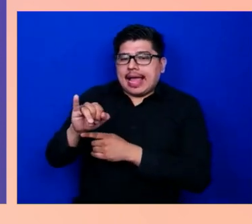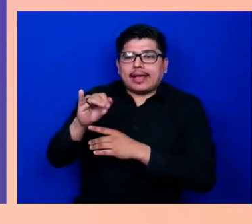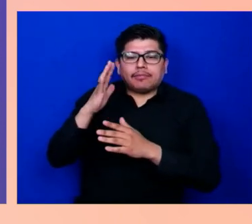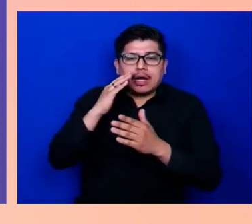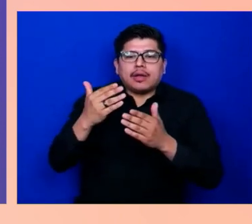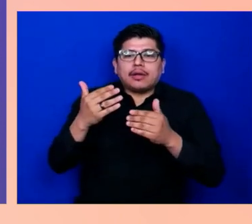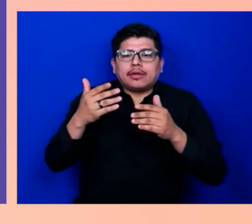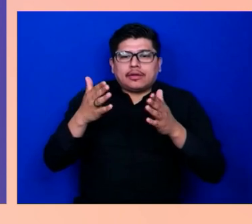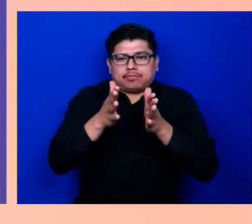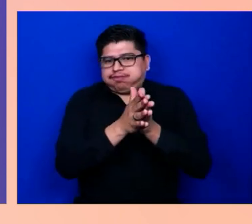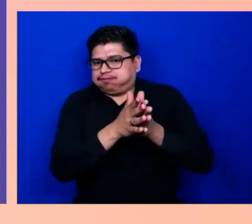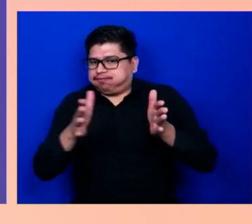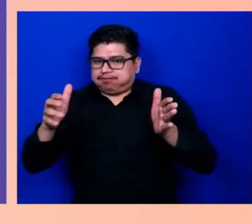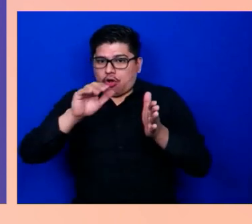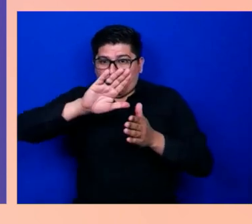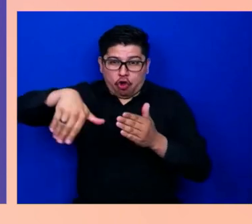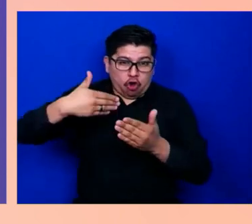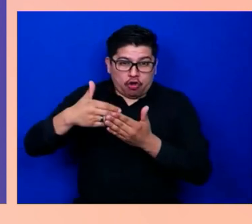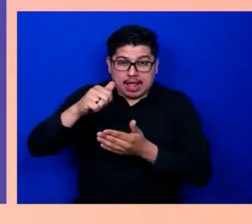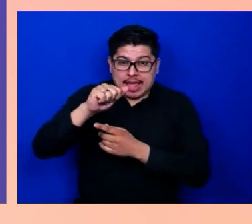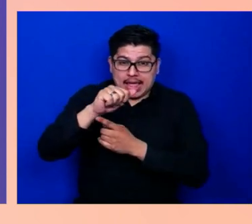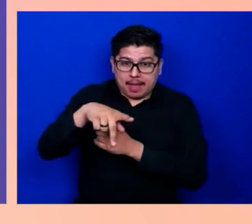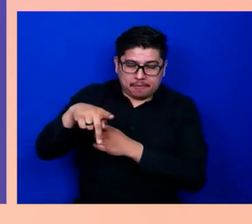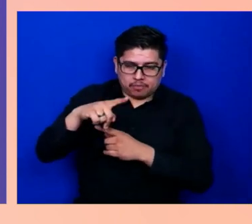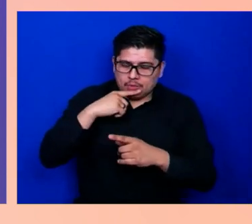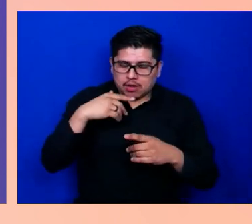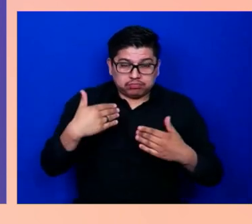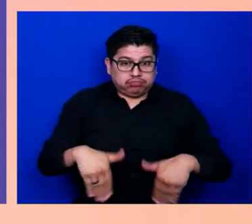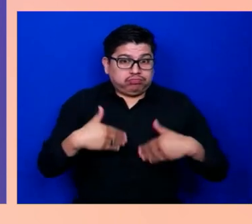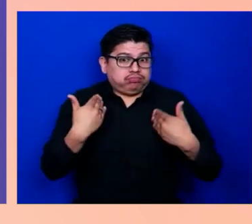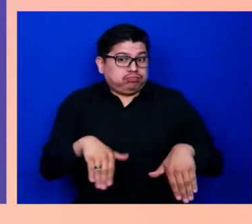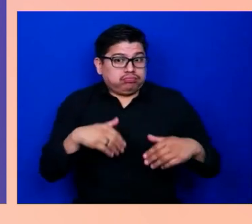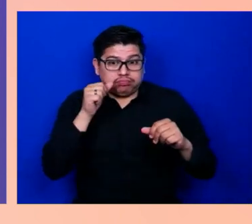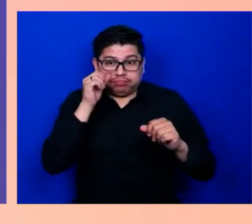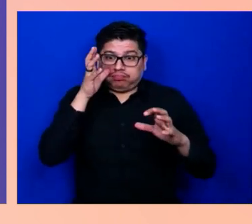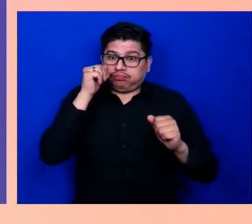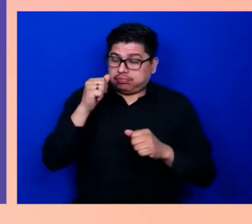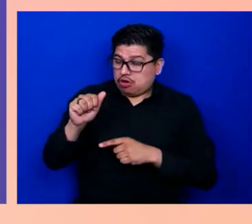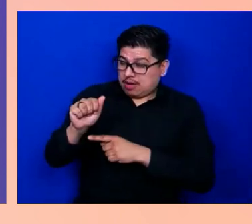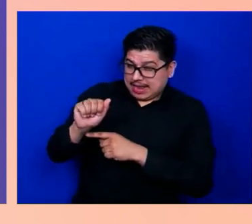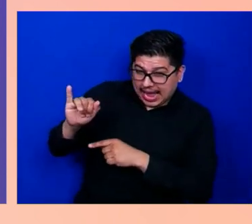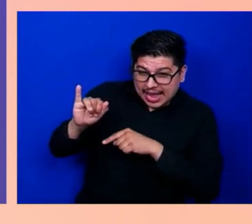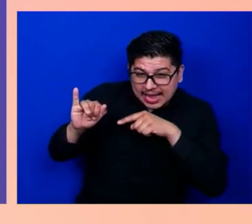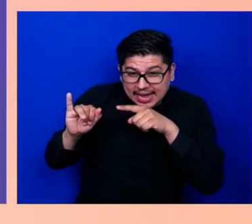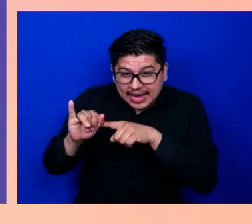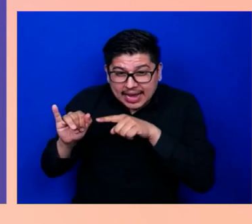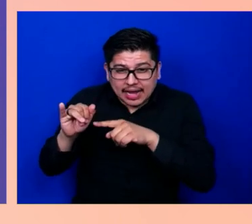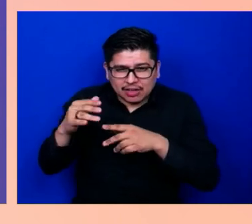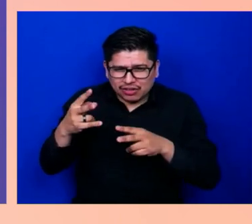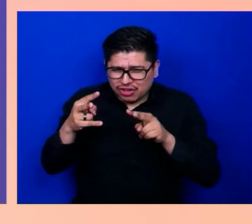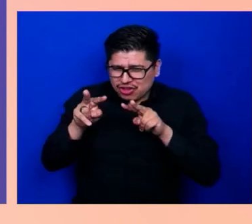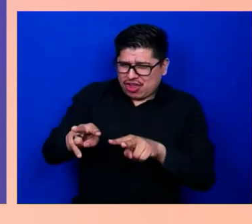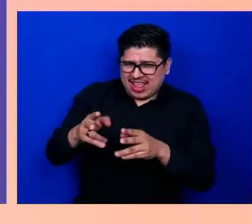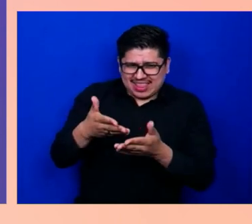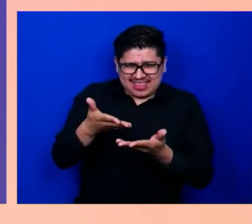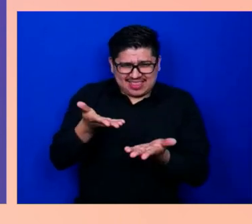an incredible time for artificial intelligence. Just looking at the things that are possible, you're going to see some really exciting things